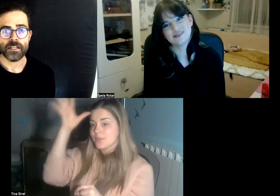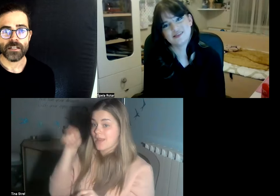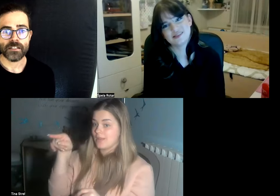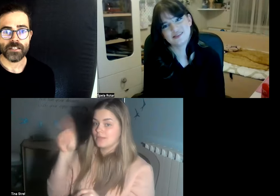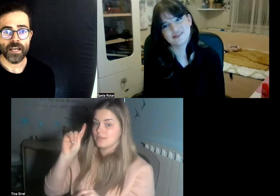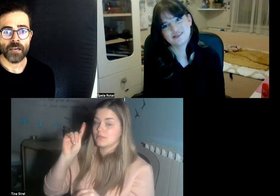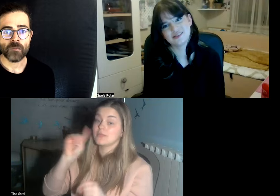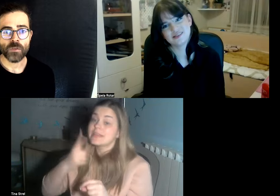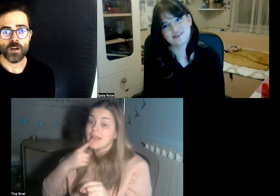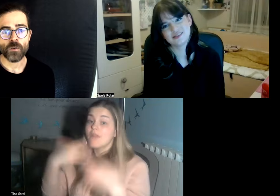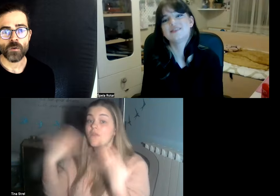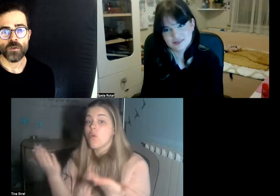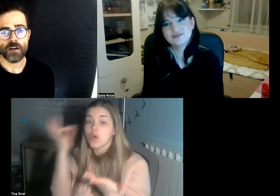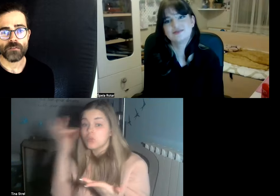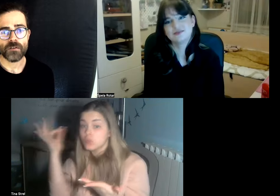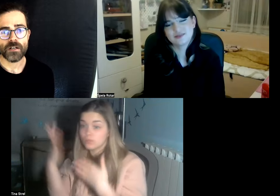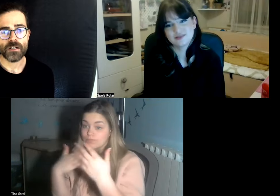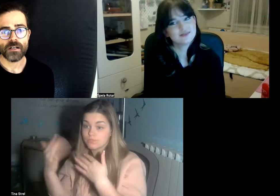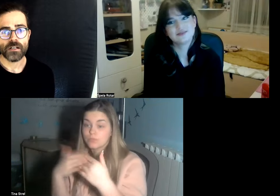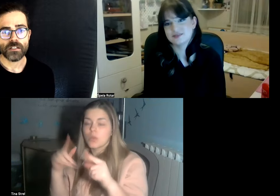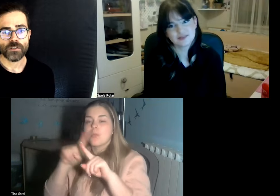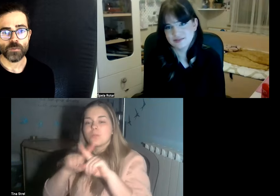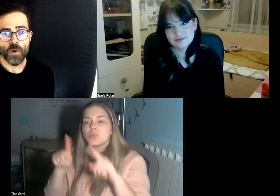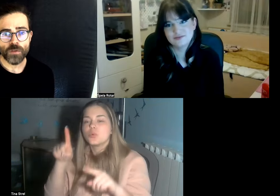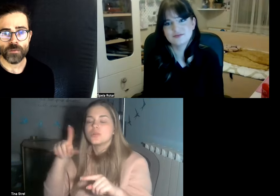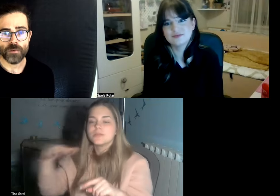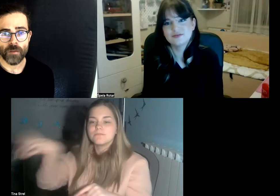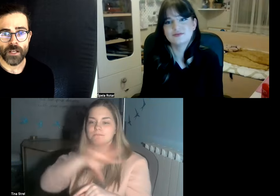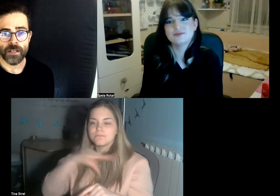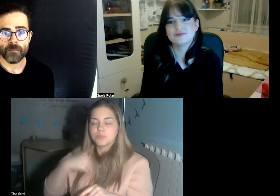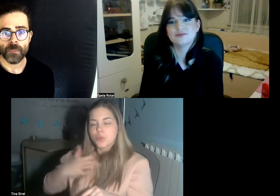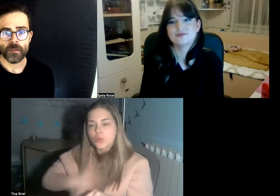it's the same you know when you have support from your family